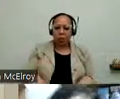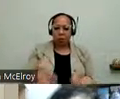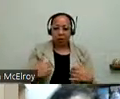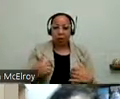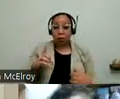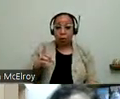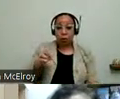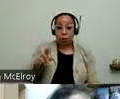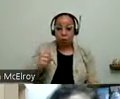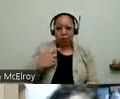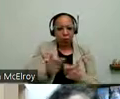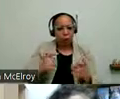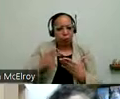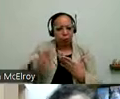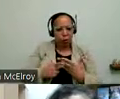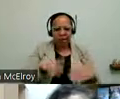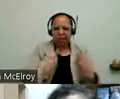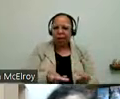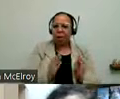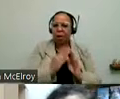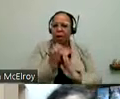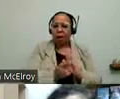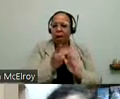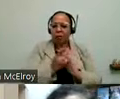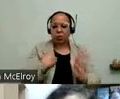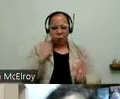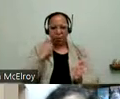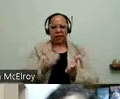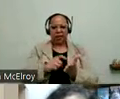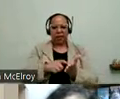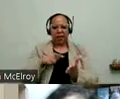much larger program that they're able to provide more hours. We find that